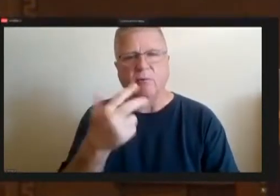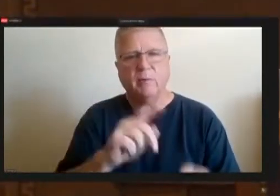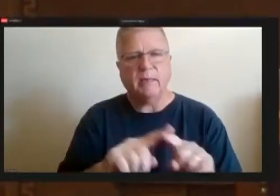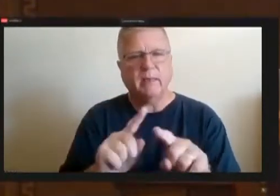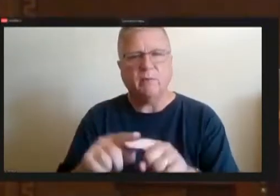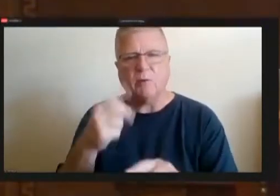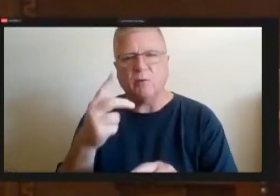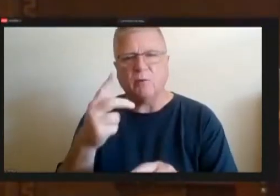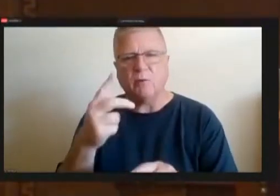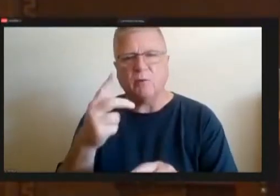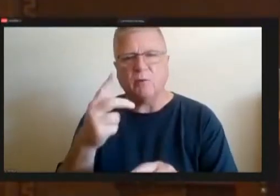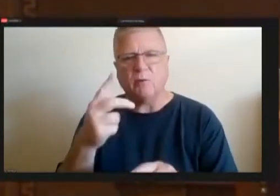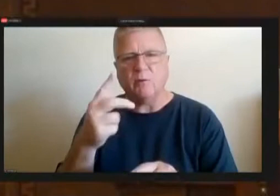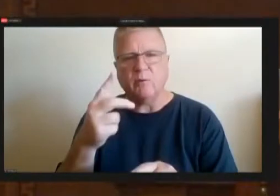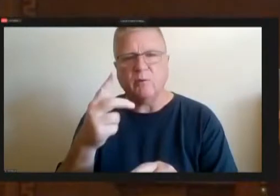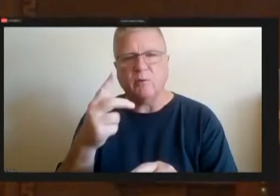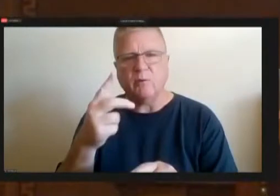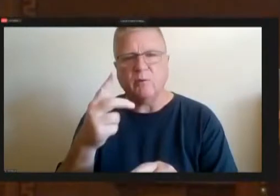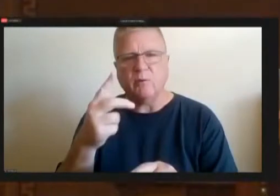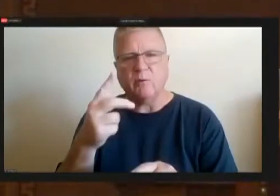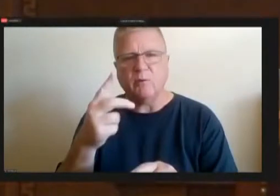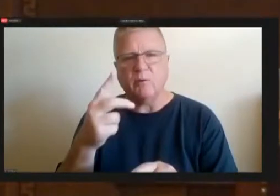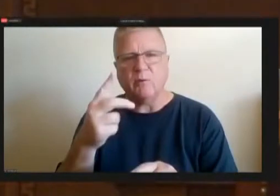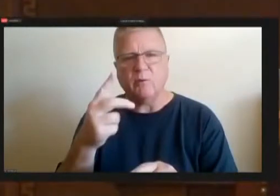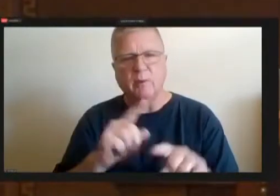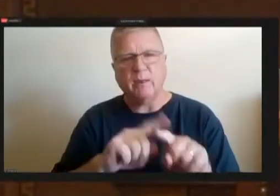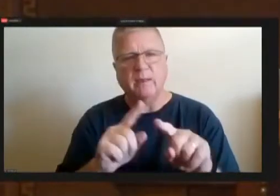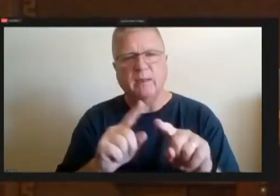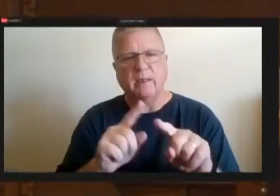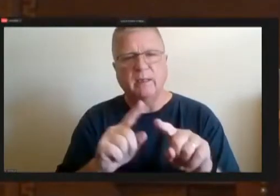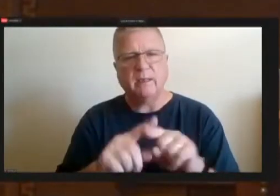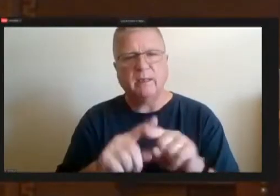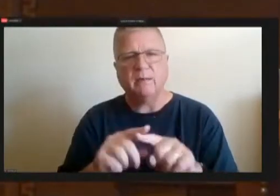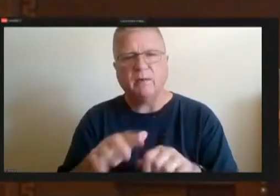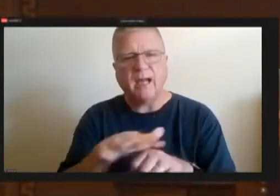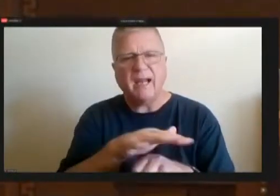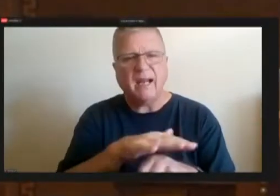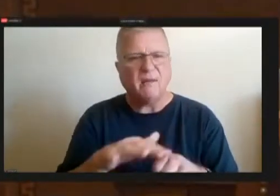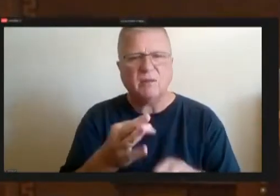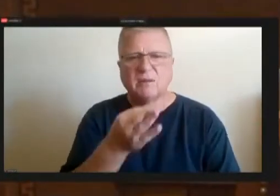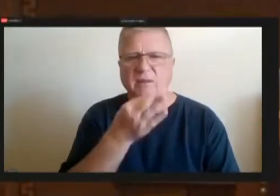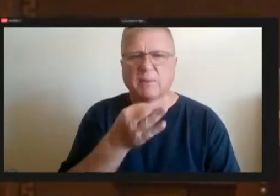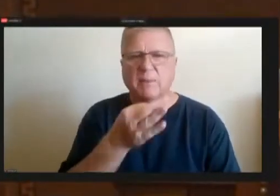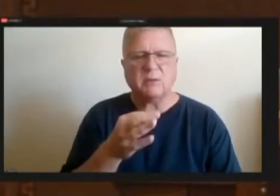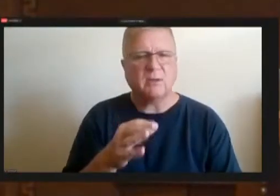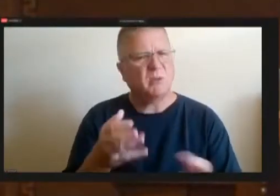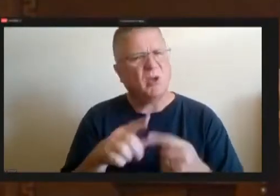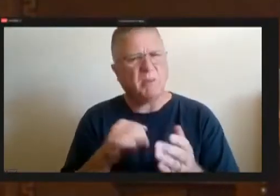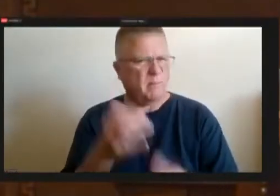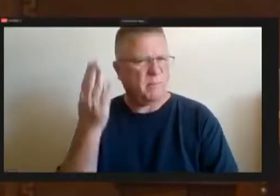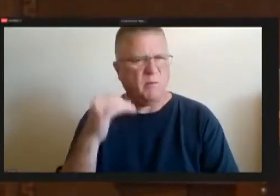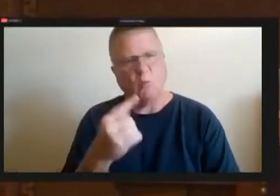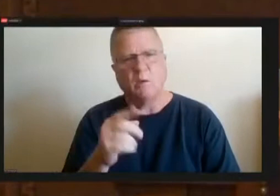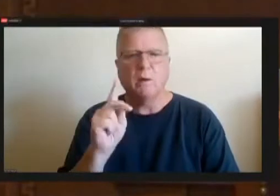we not talk a little bit about one of that one of them would be public relations, public relations media.